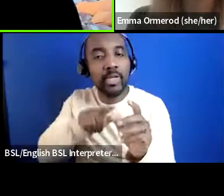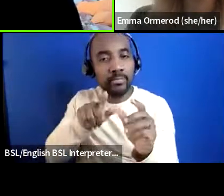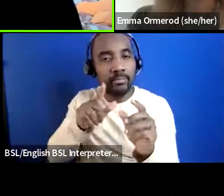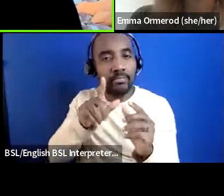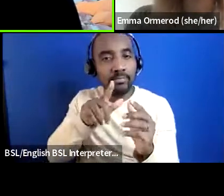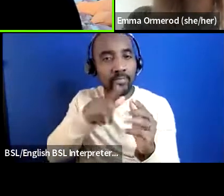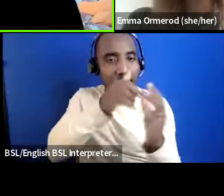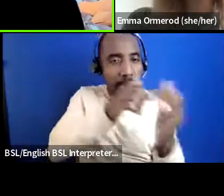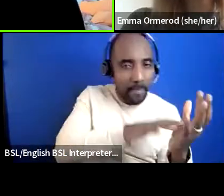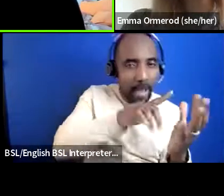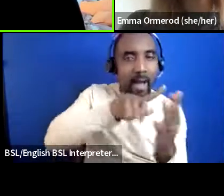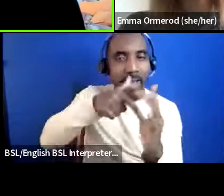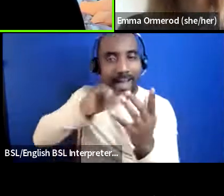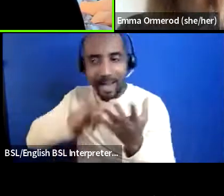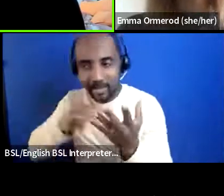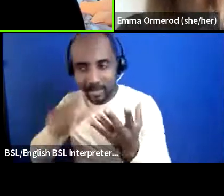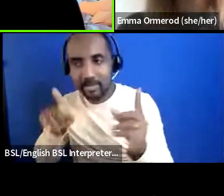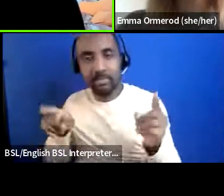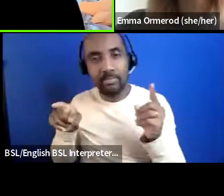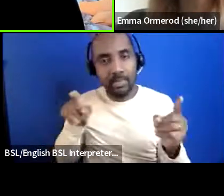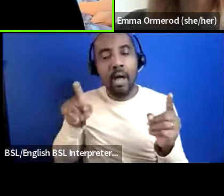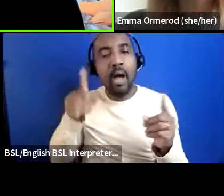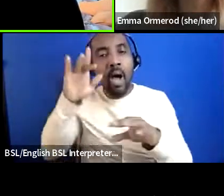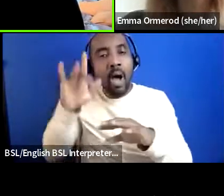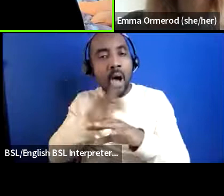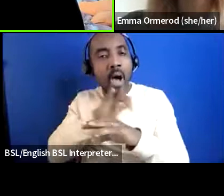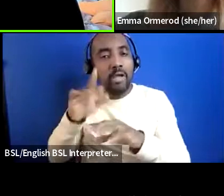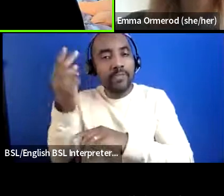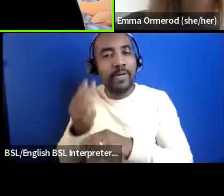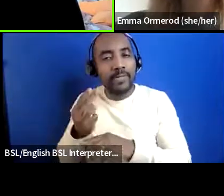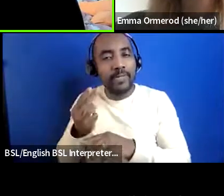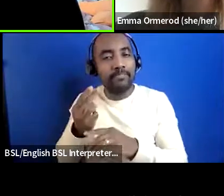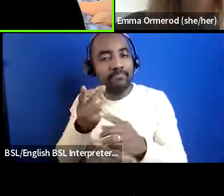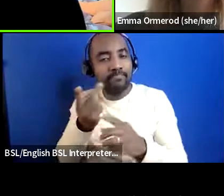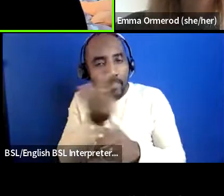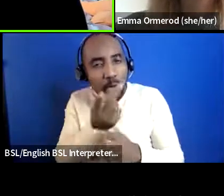i wonder if either of you could speak more about that and and how you've um maybe how